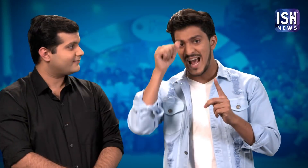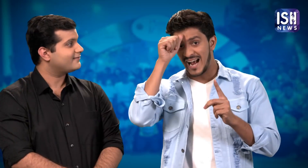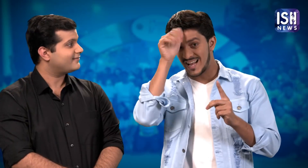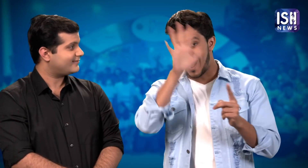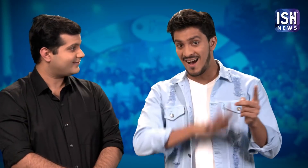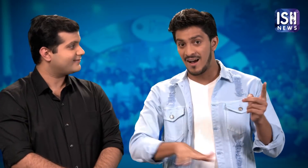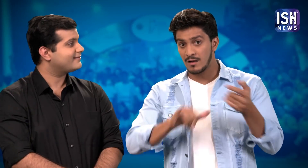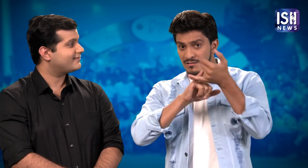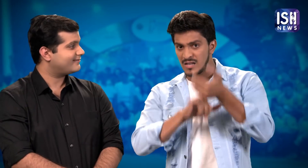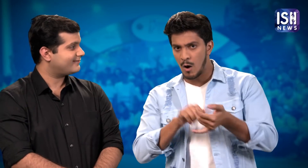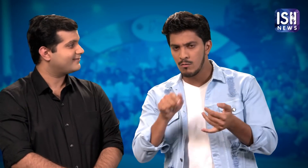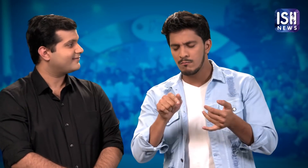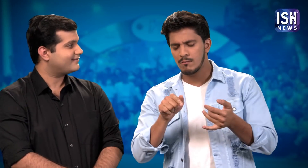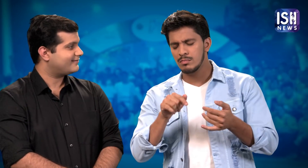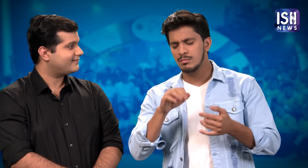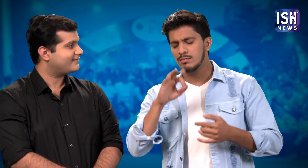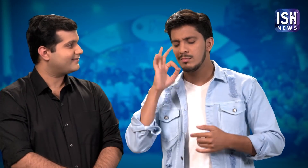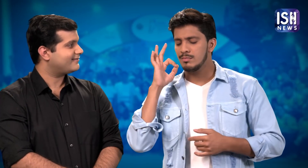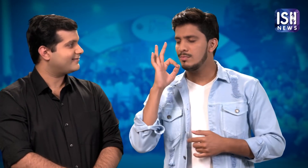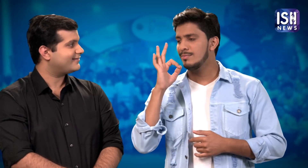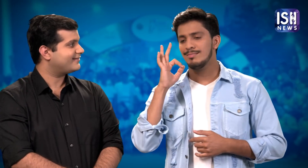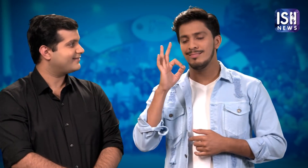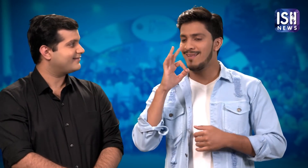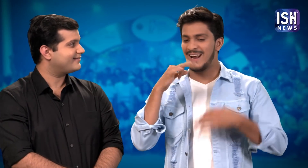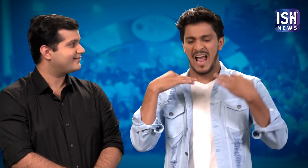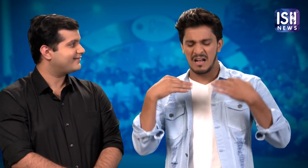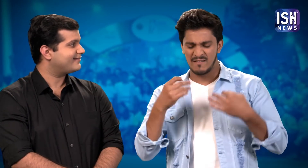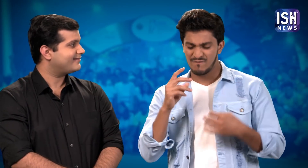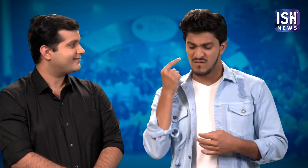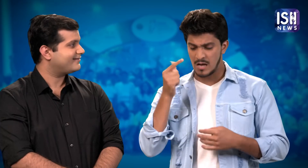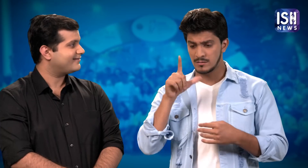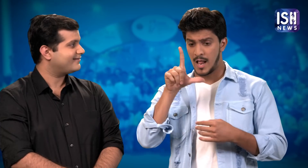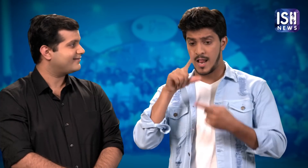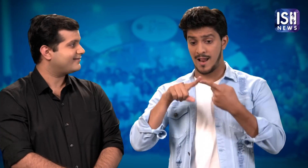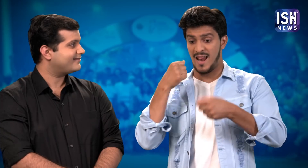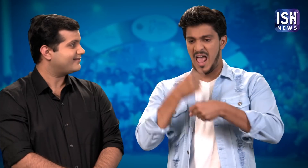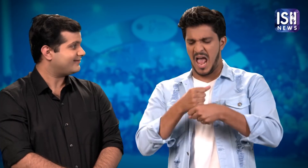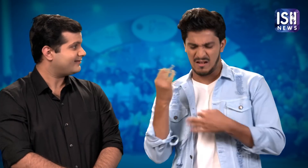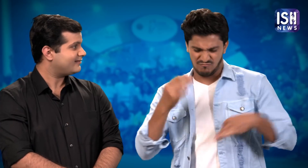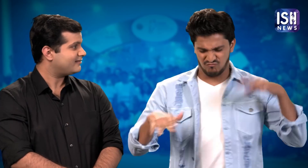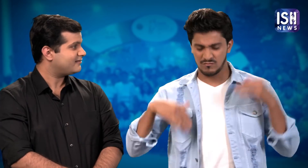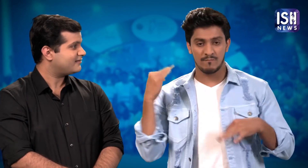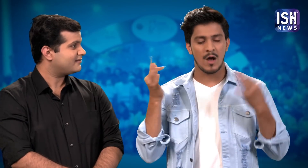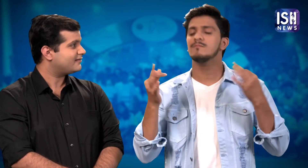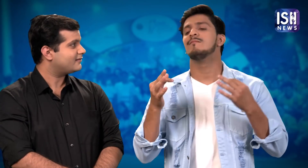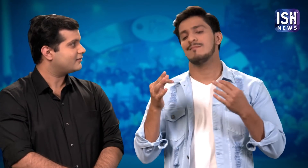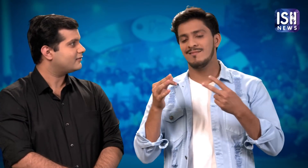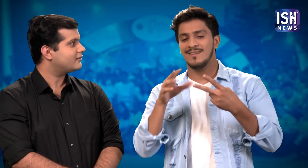Prabhu Deva is a legendary dancer in the south. His leg movements are fantastic!